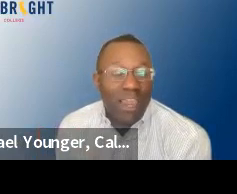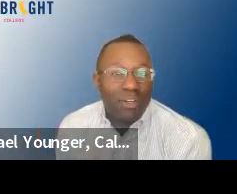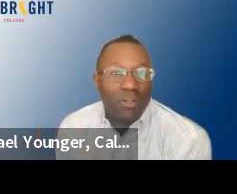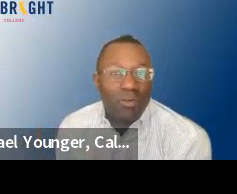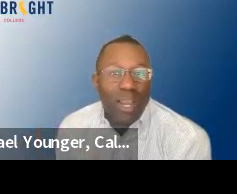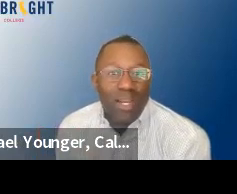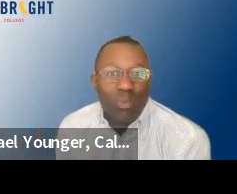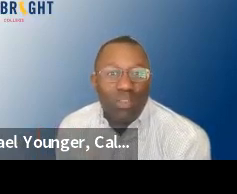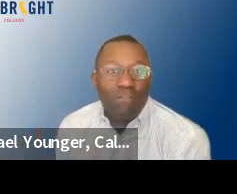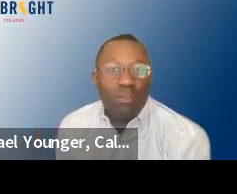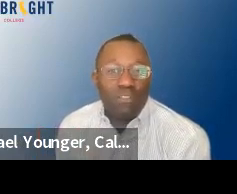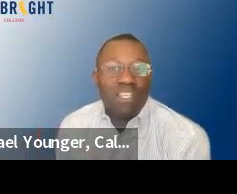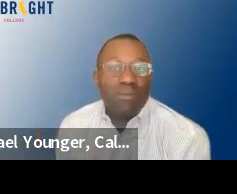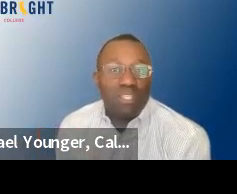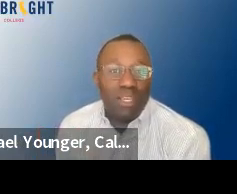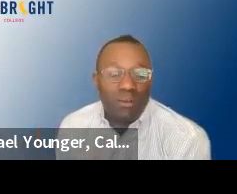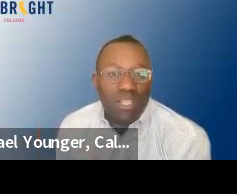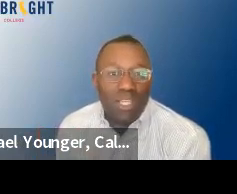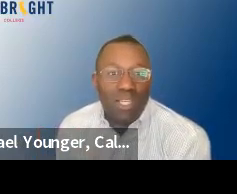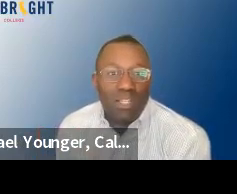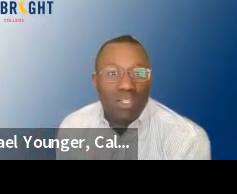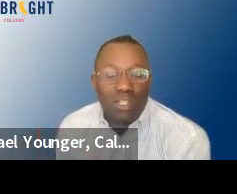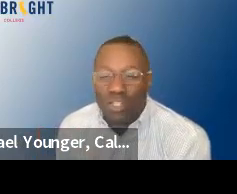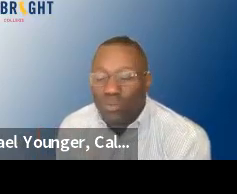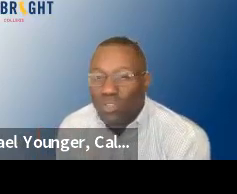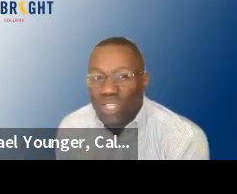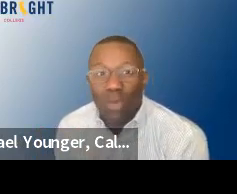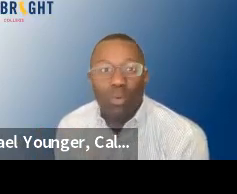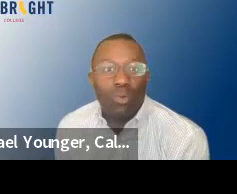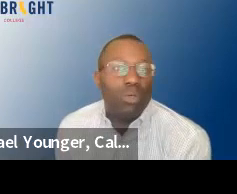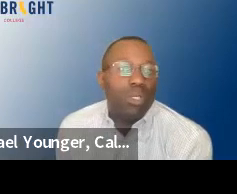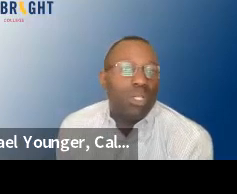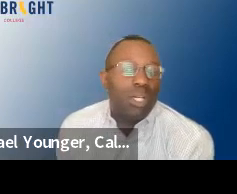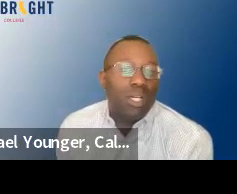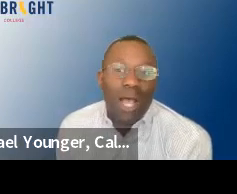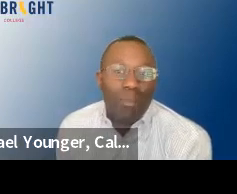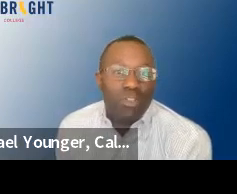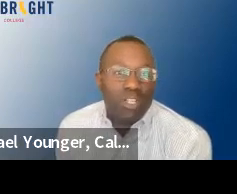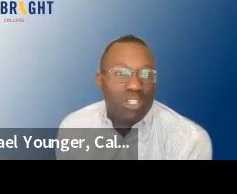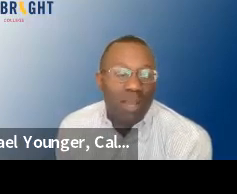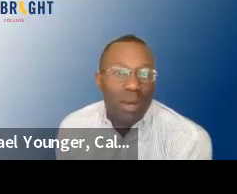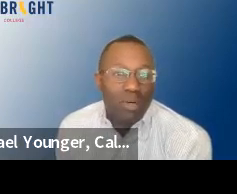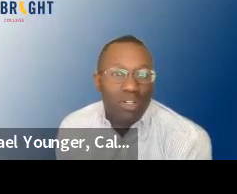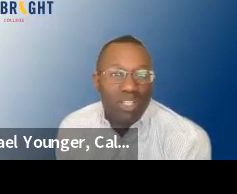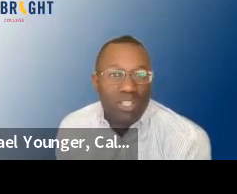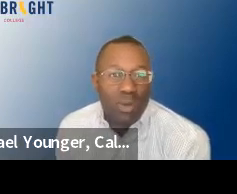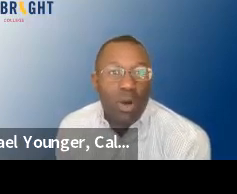factor right whether folks see themselves in in terms of these equitable opportunities, job opportunities.